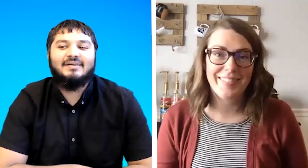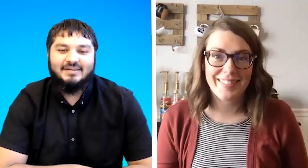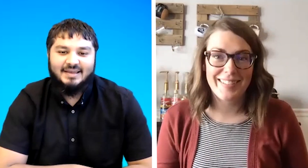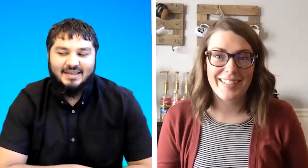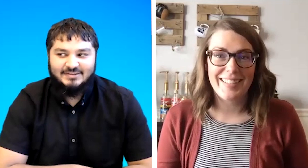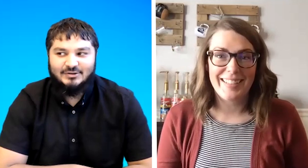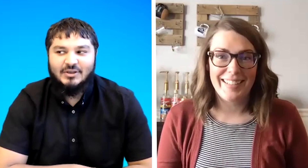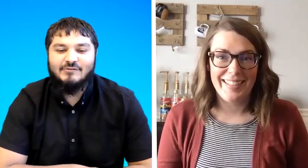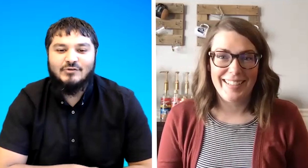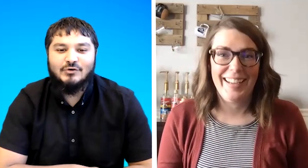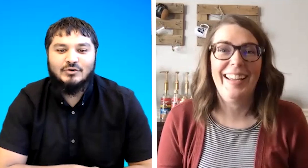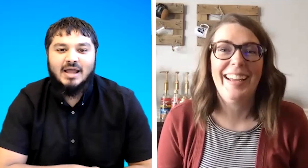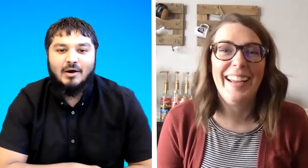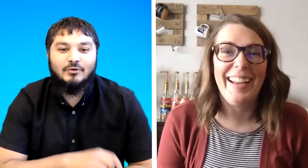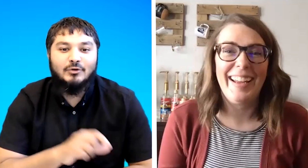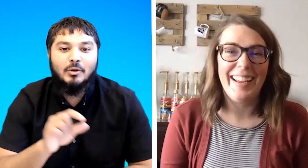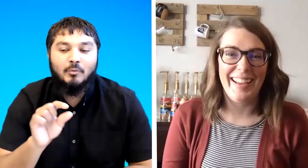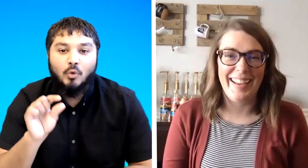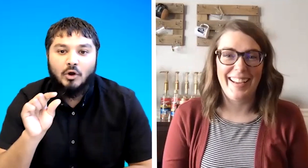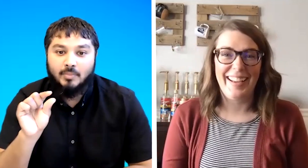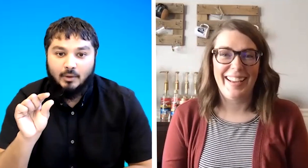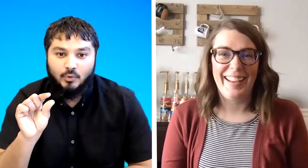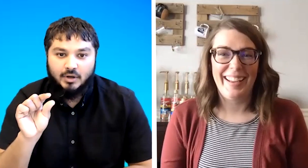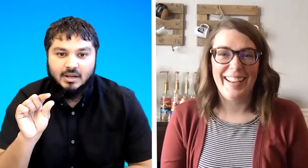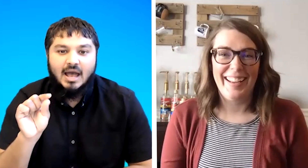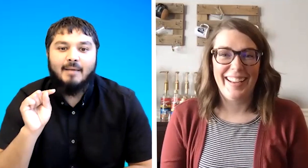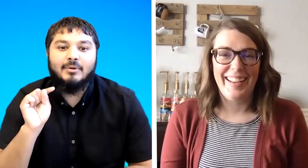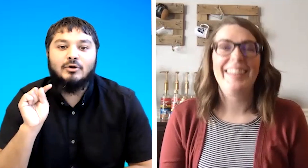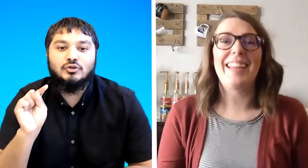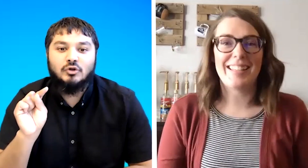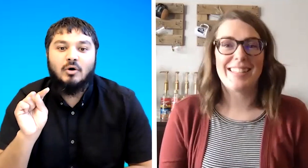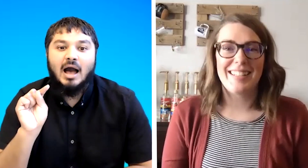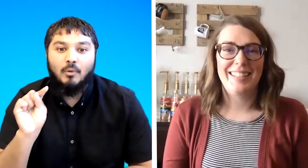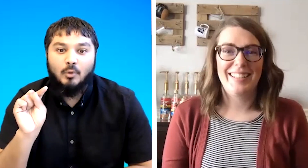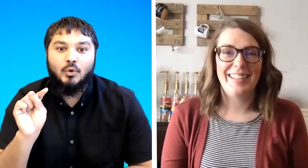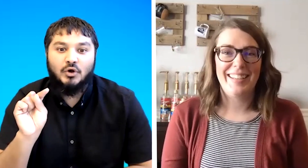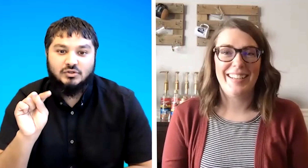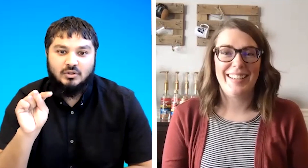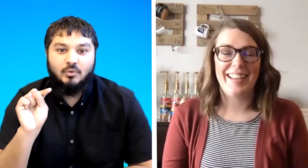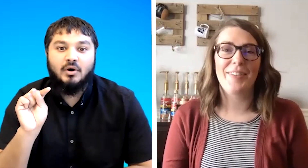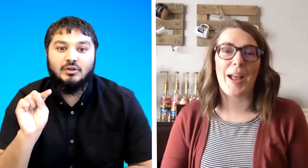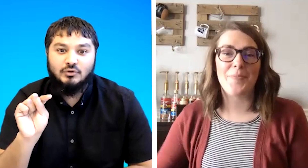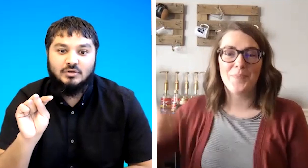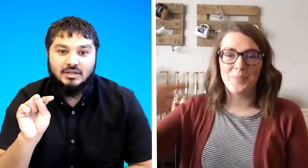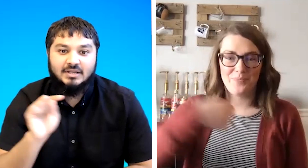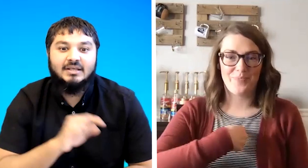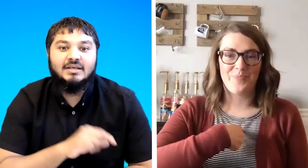okay so if you could now do it word by word i'm going to show our words so the one you did